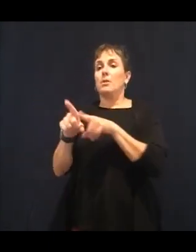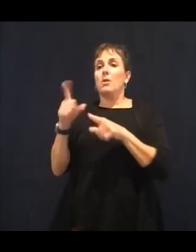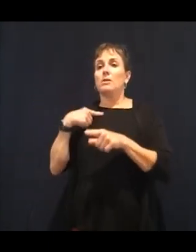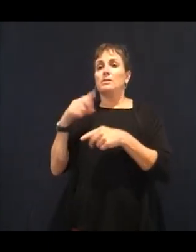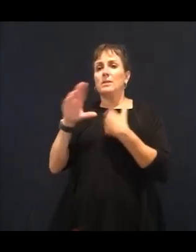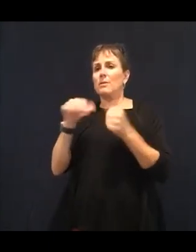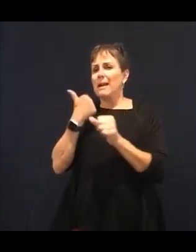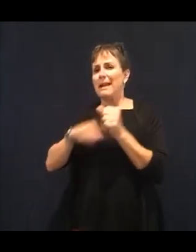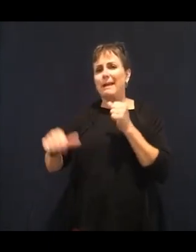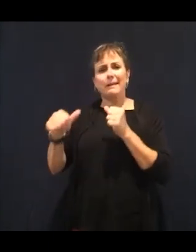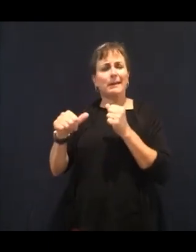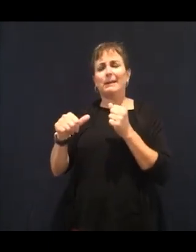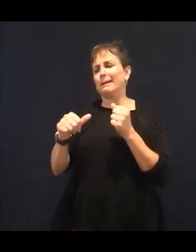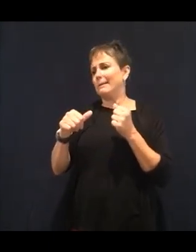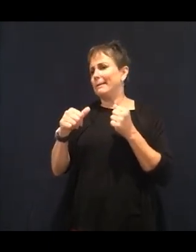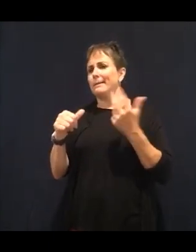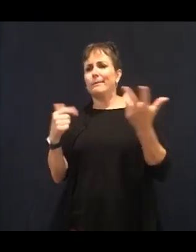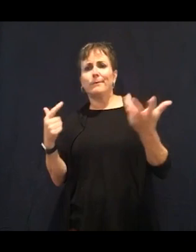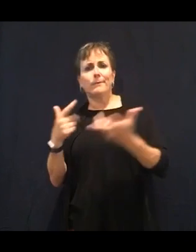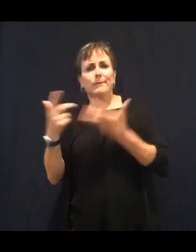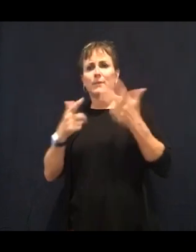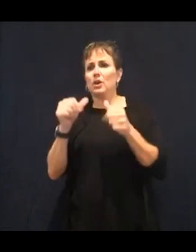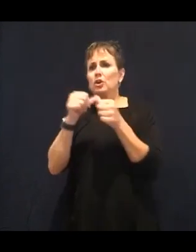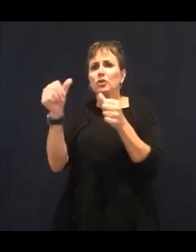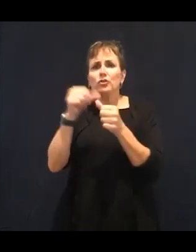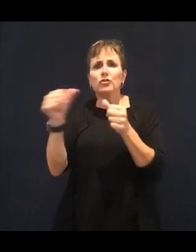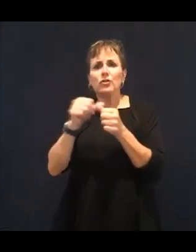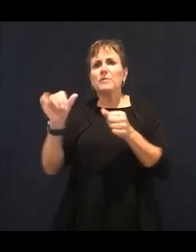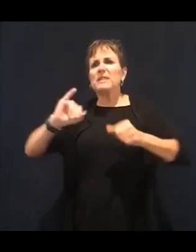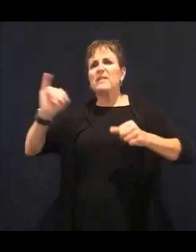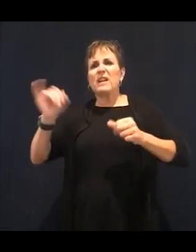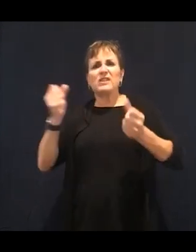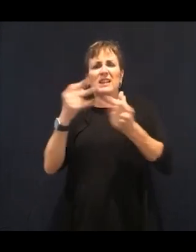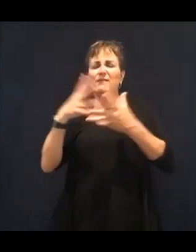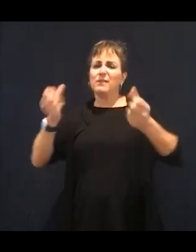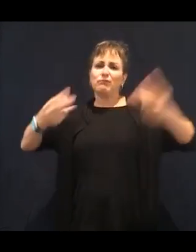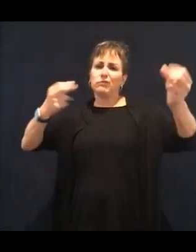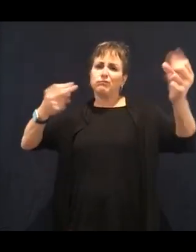It keeps building our collagen in our skin, in our soft tissue,